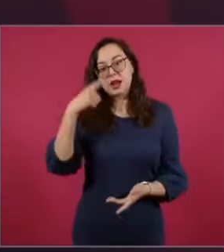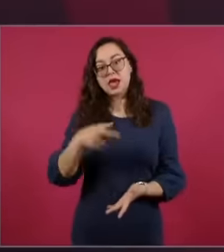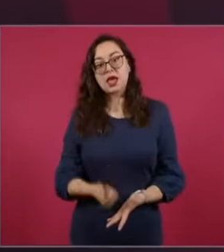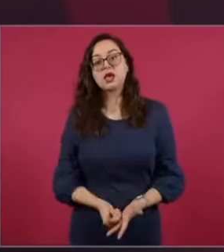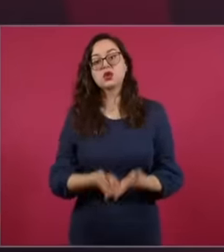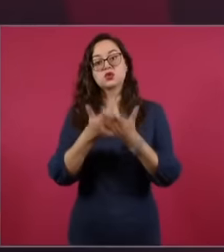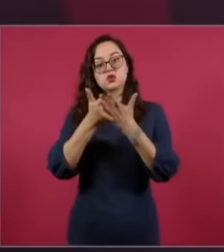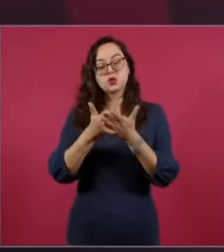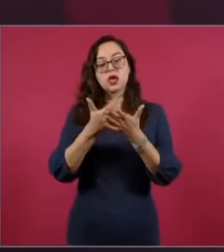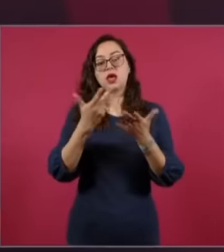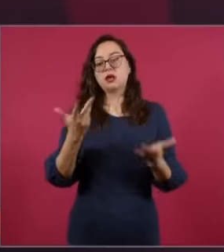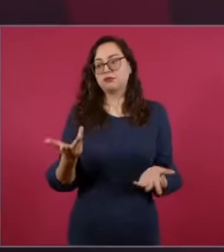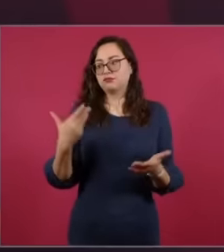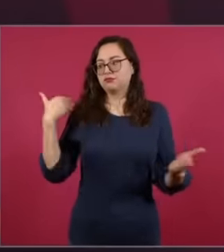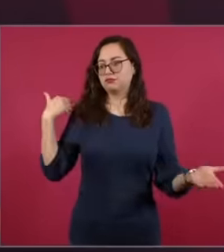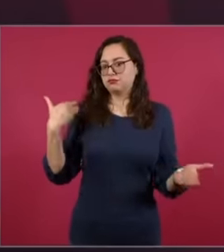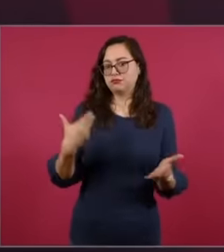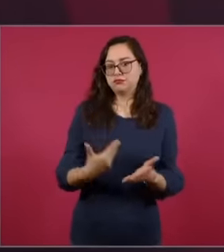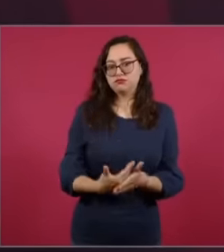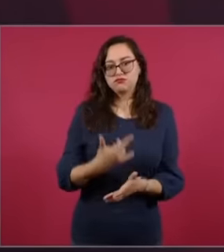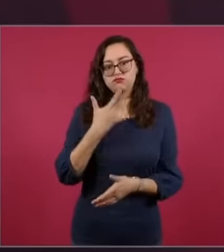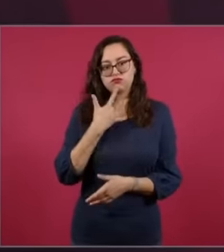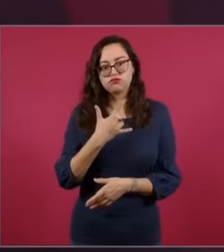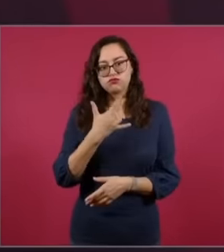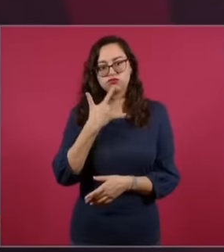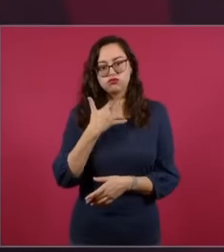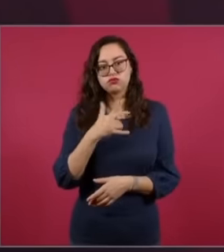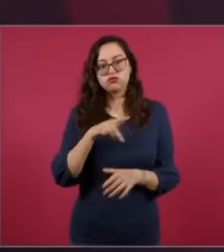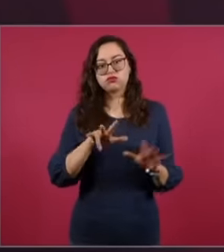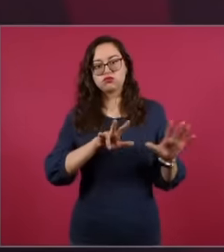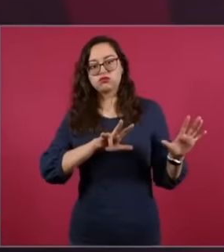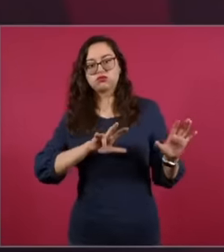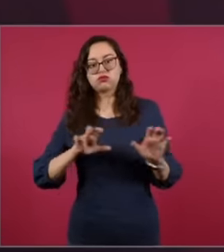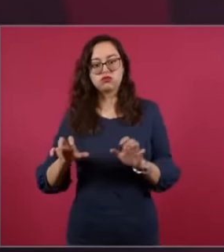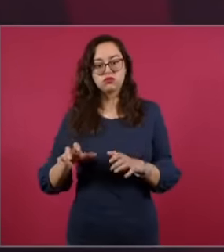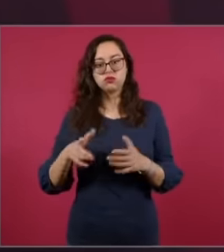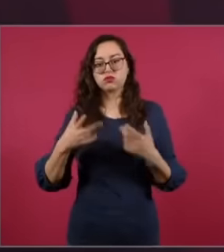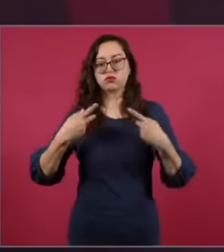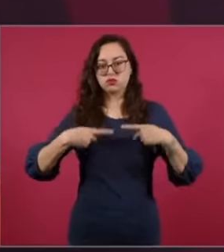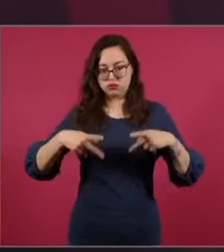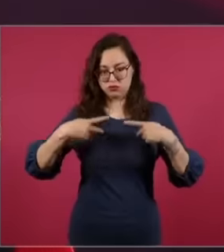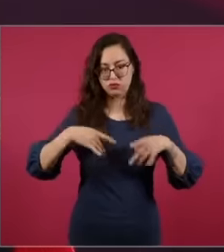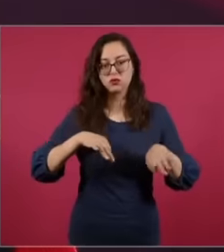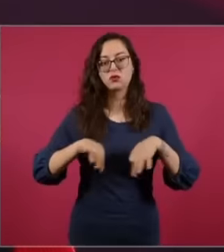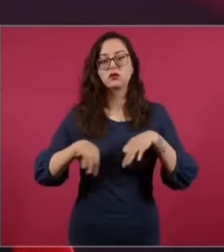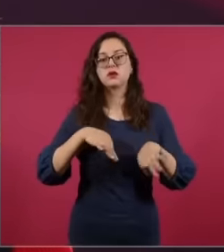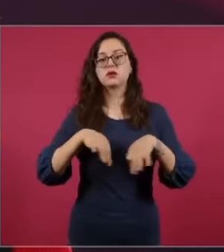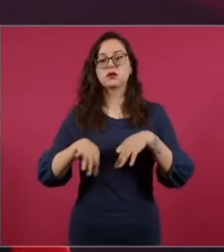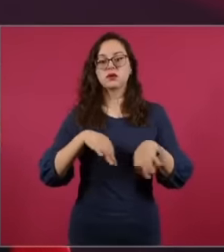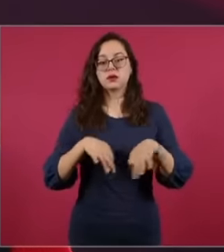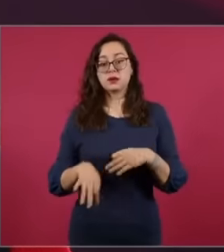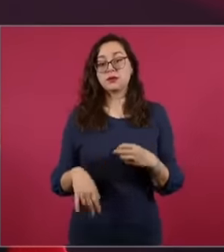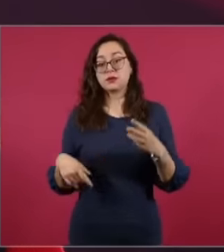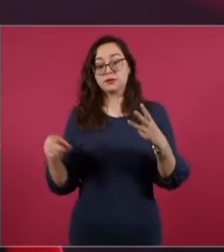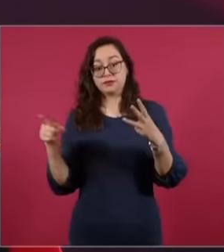historic struggle of more than 800 workers and finally a third element that is